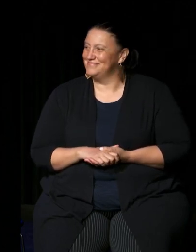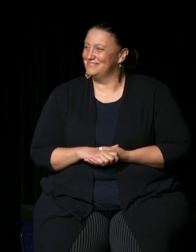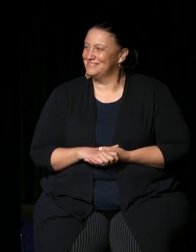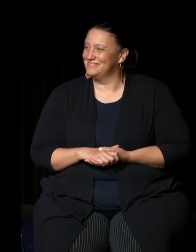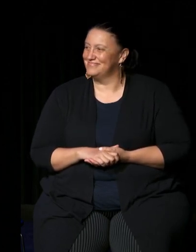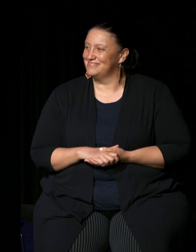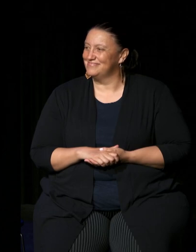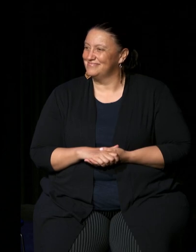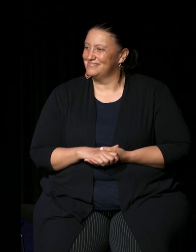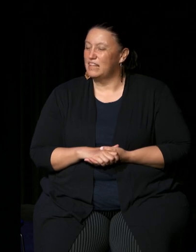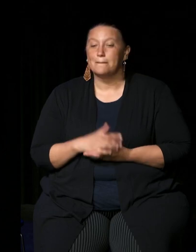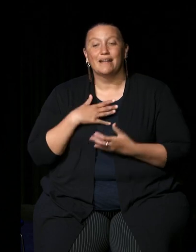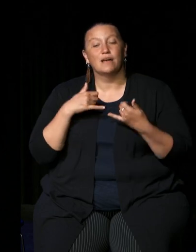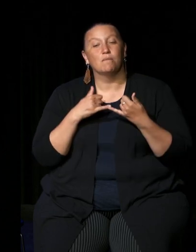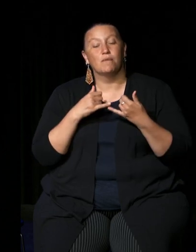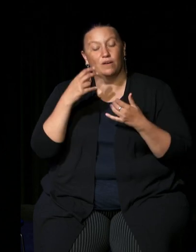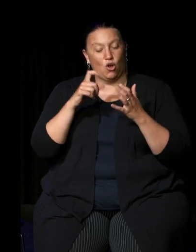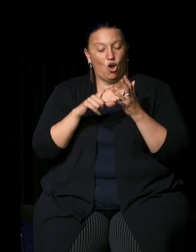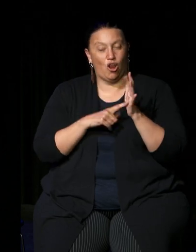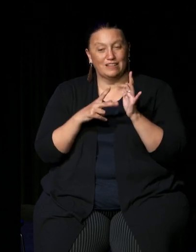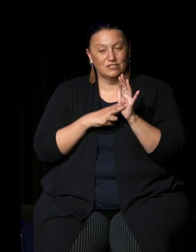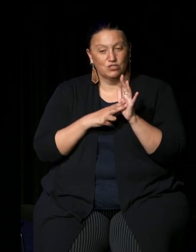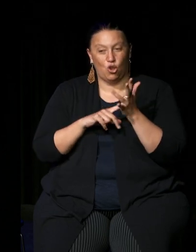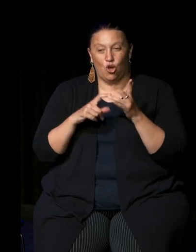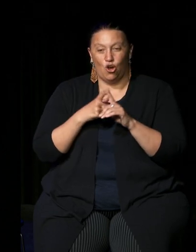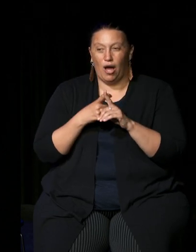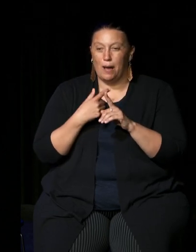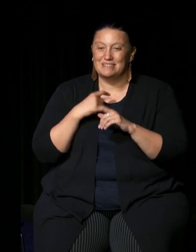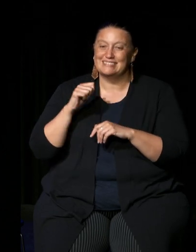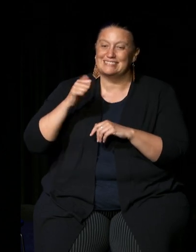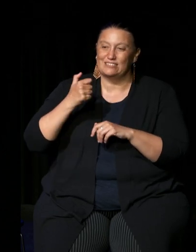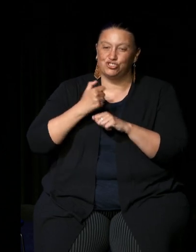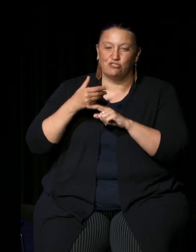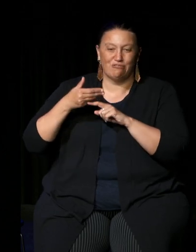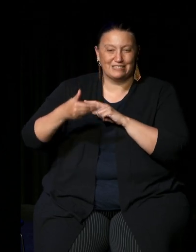um look my name's Uncle Colin Locke I'm the sixth generation stemming from Yarramundi it was